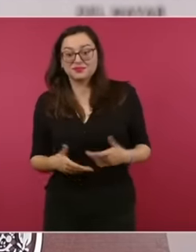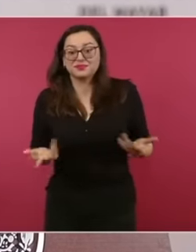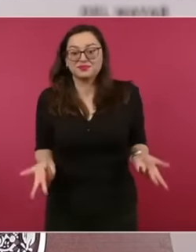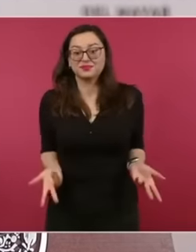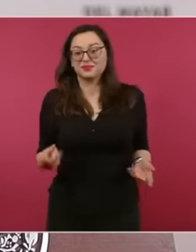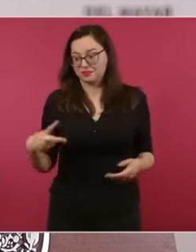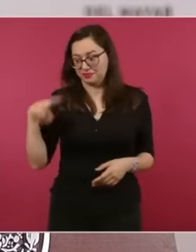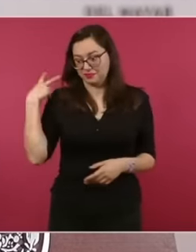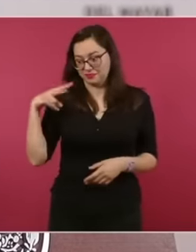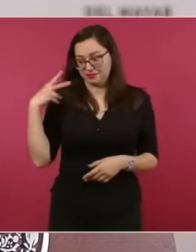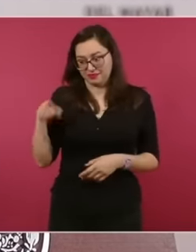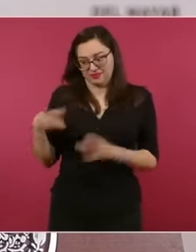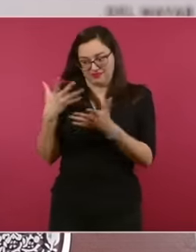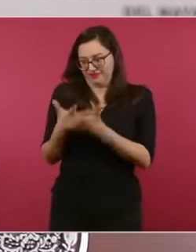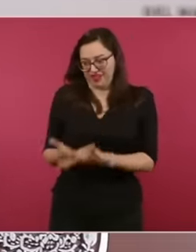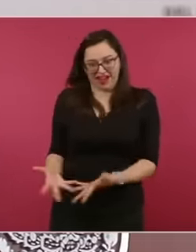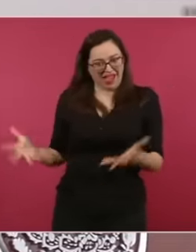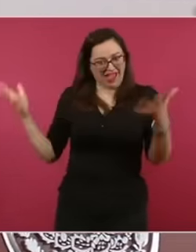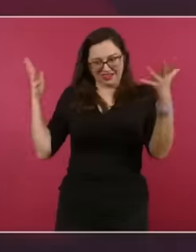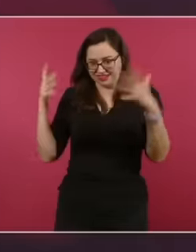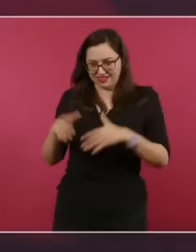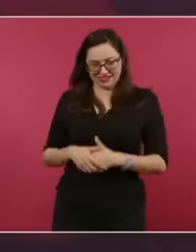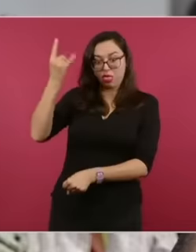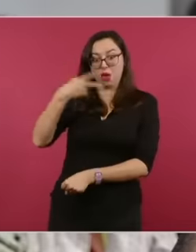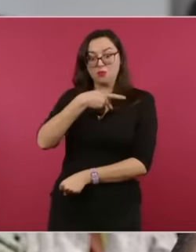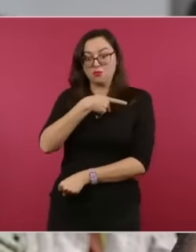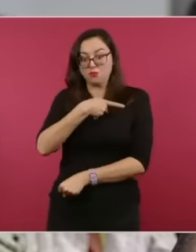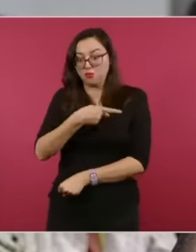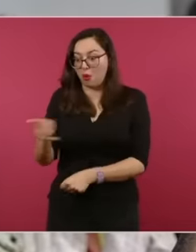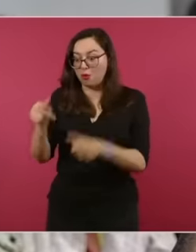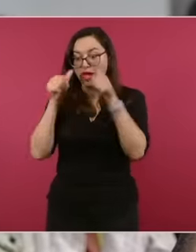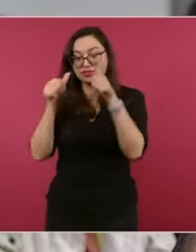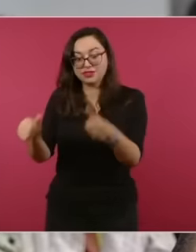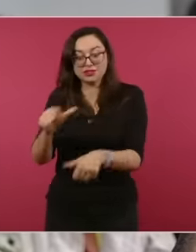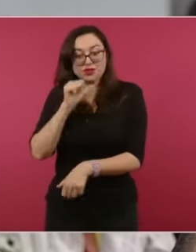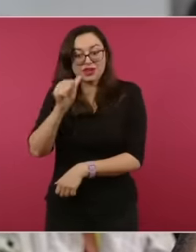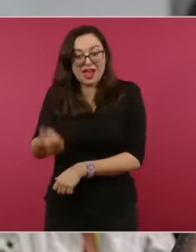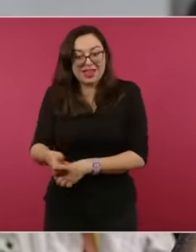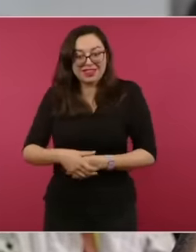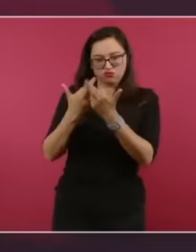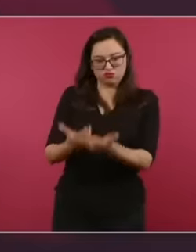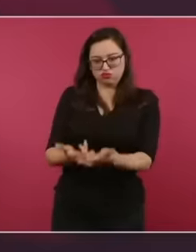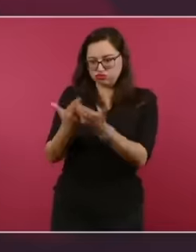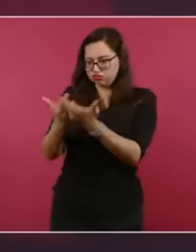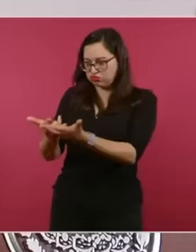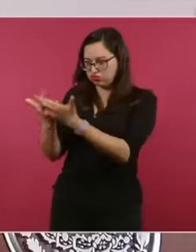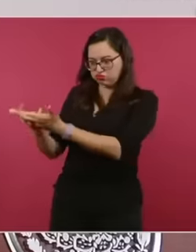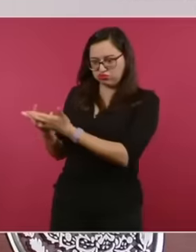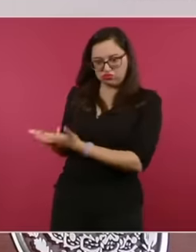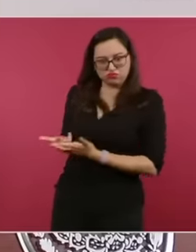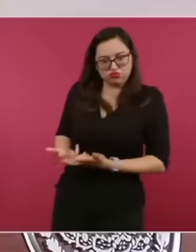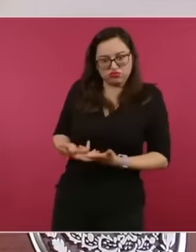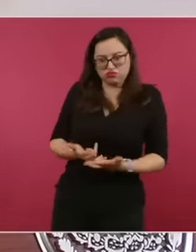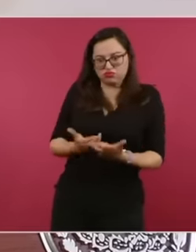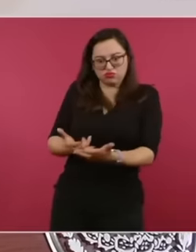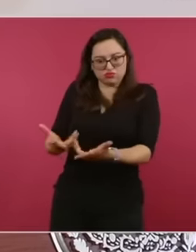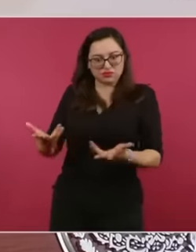with other states in Mexico because they have everything, they have many natural resources but